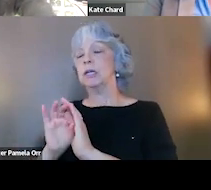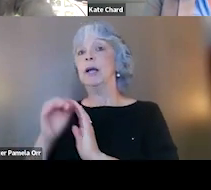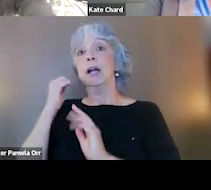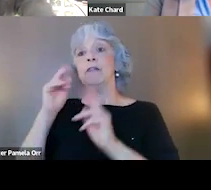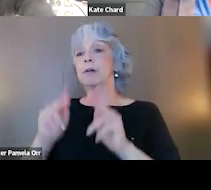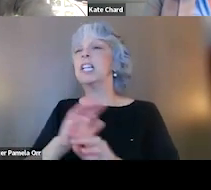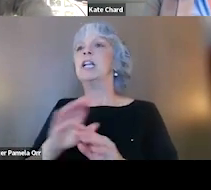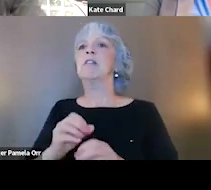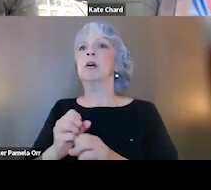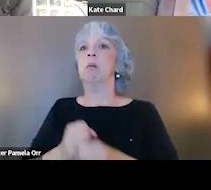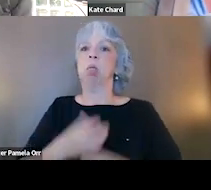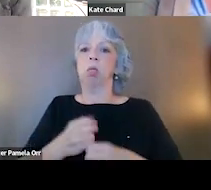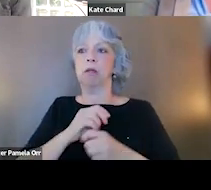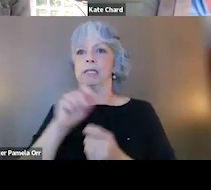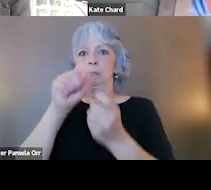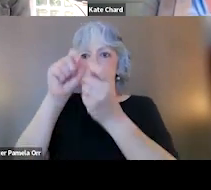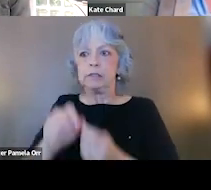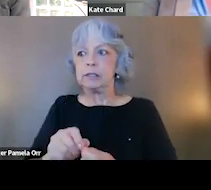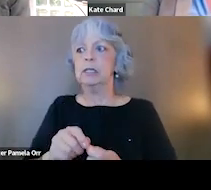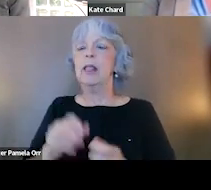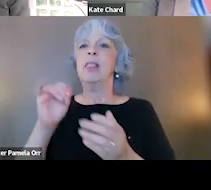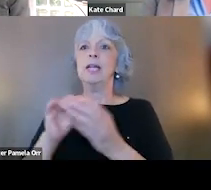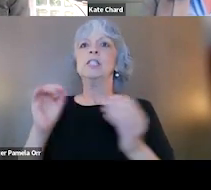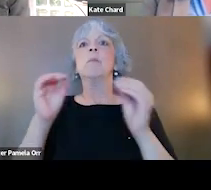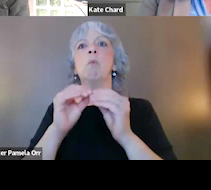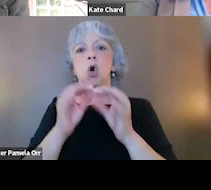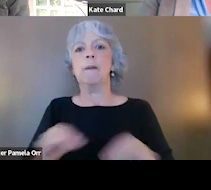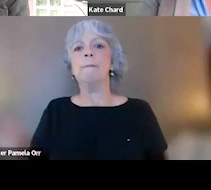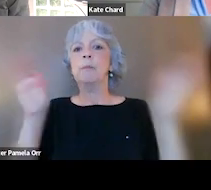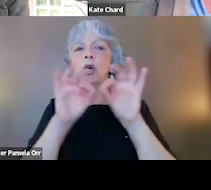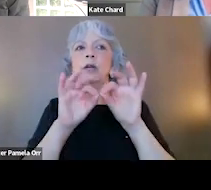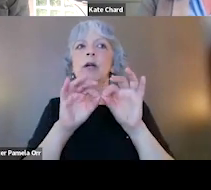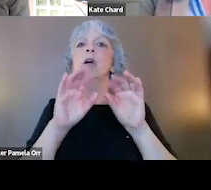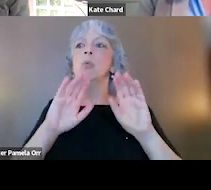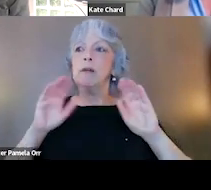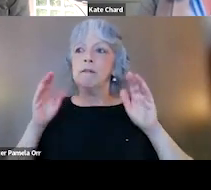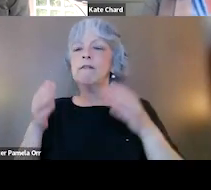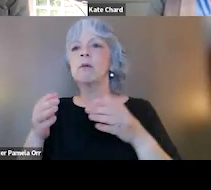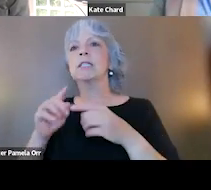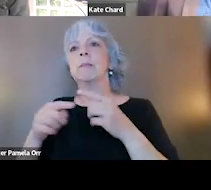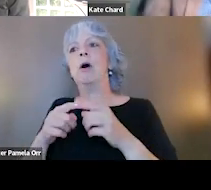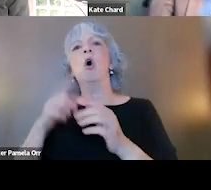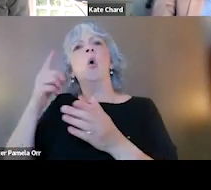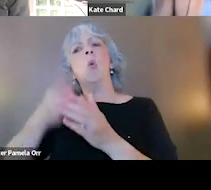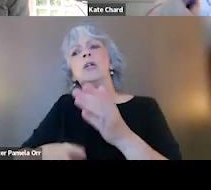about what happened is more important and really focusing more on the meaning that they've made of it, instead of holding that image in their brain